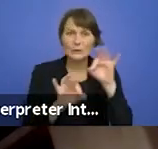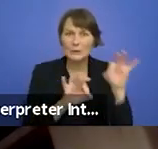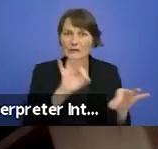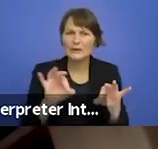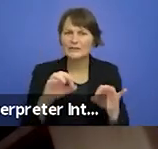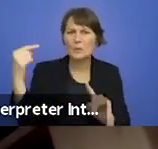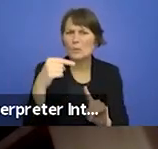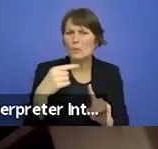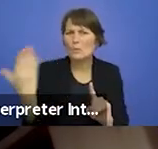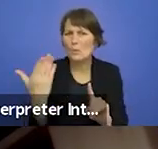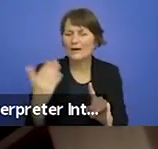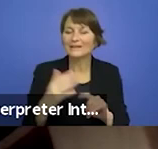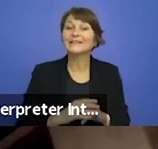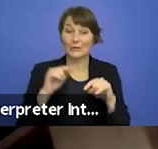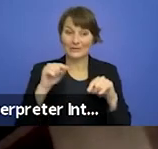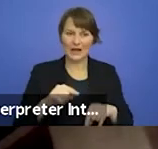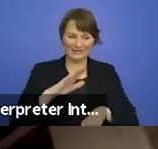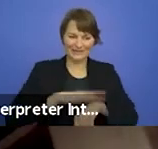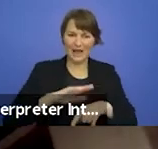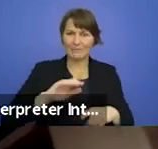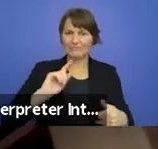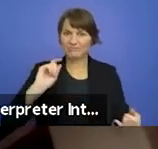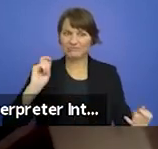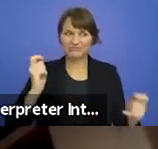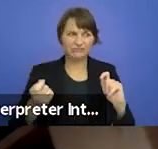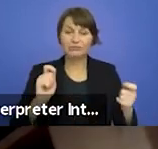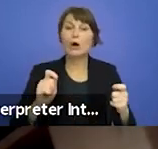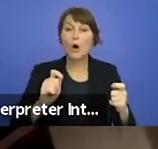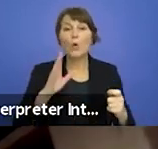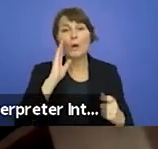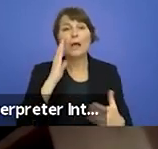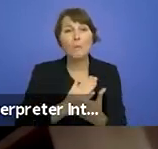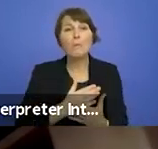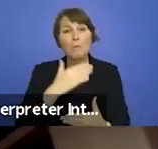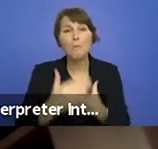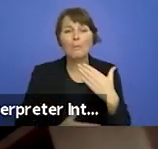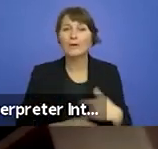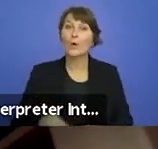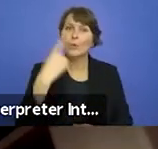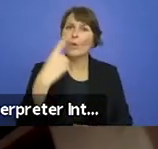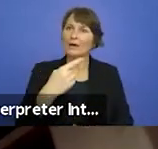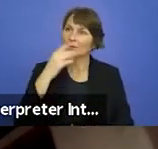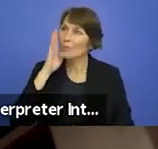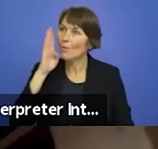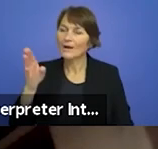and entirely unreliable. There is no singular narrative no definitive perspective on Europe.